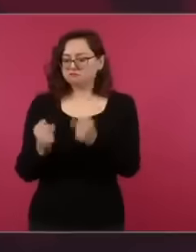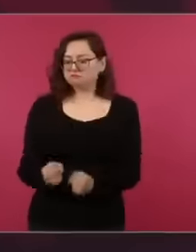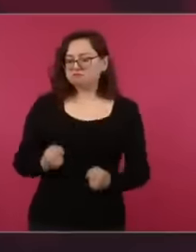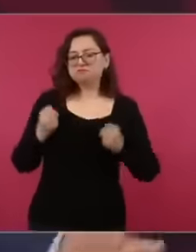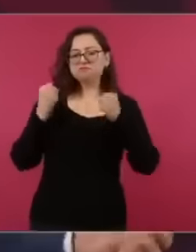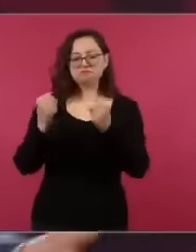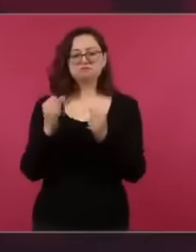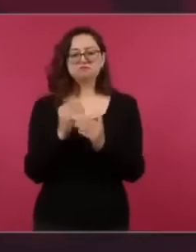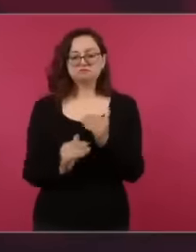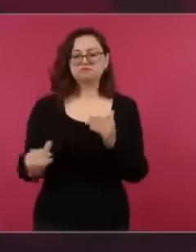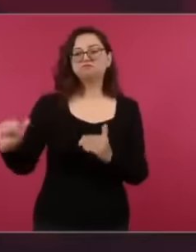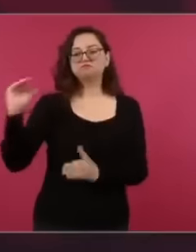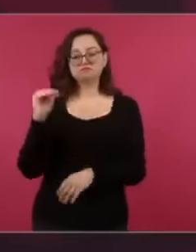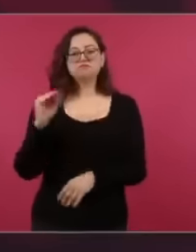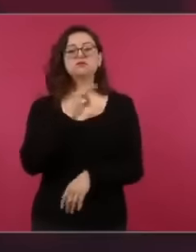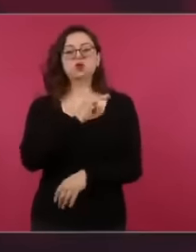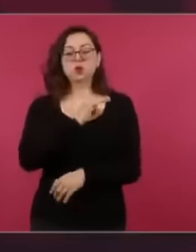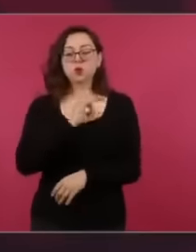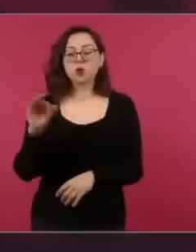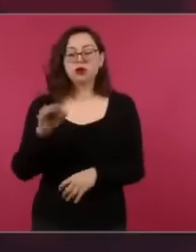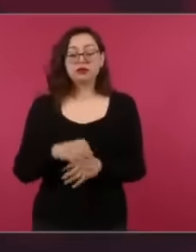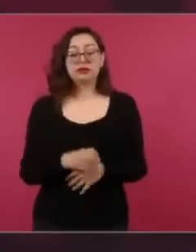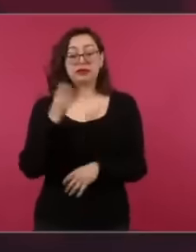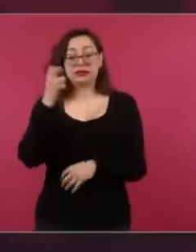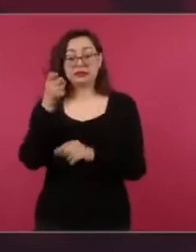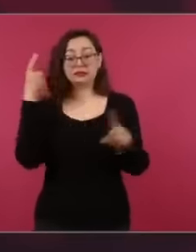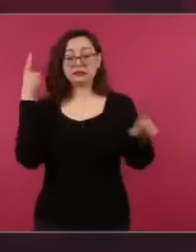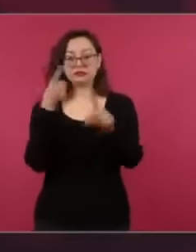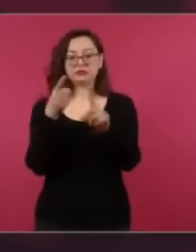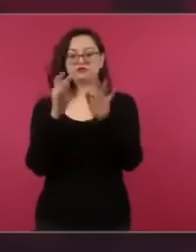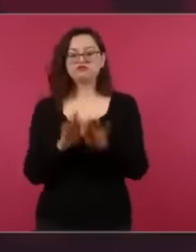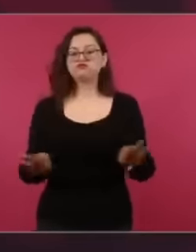That is the key the other was